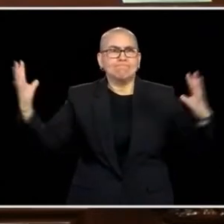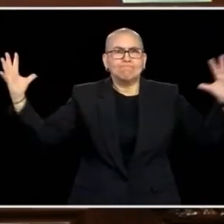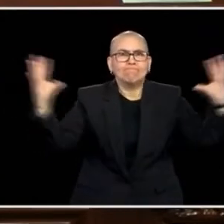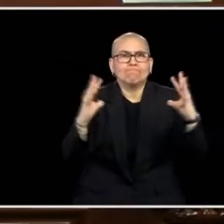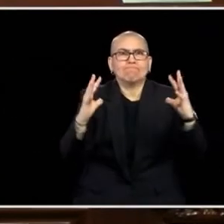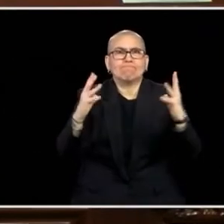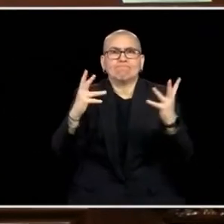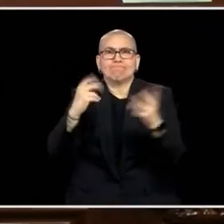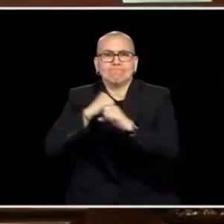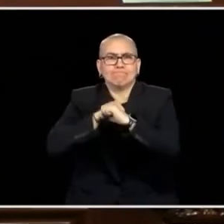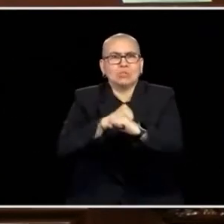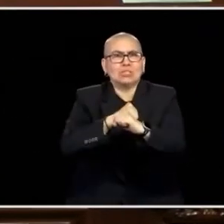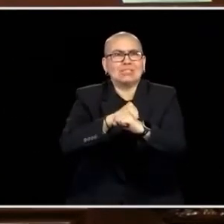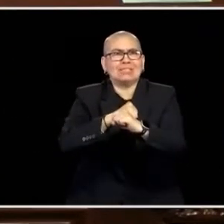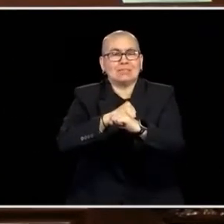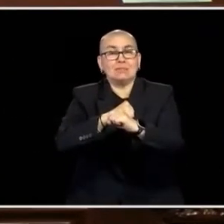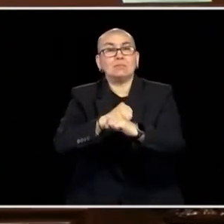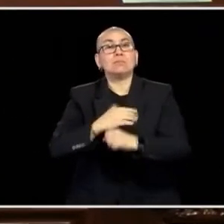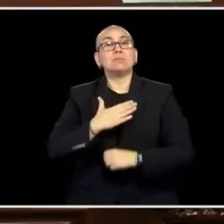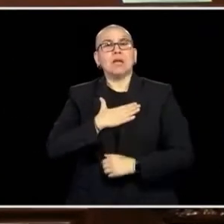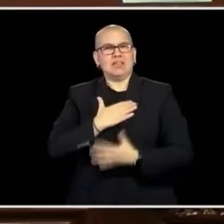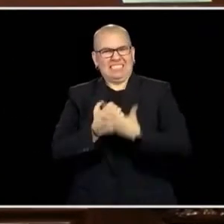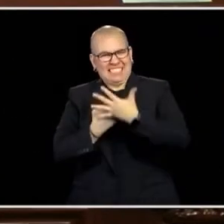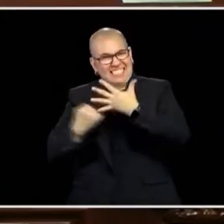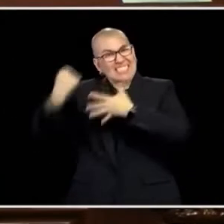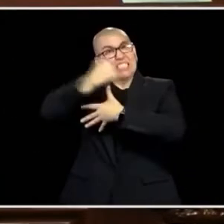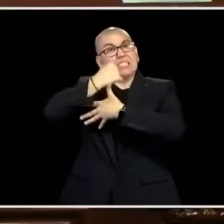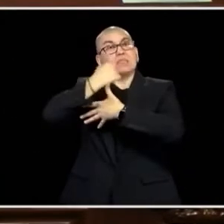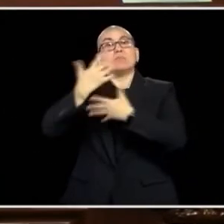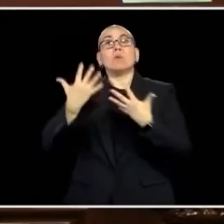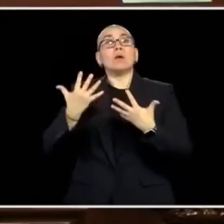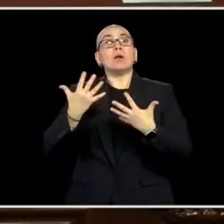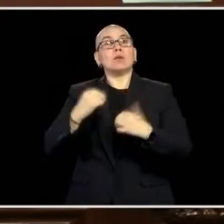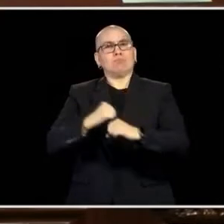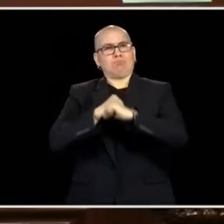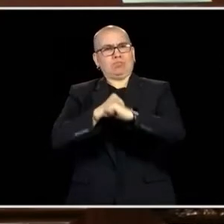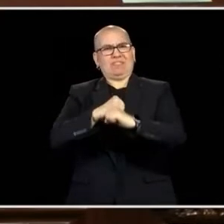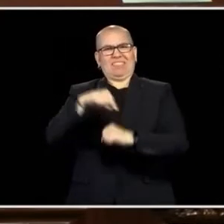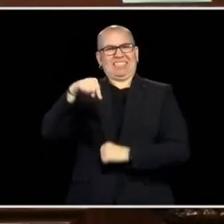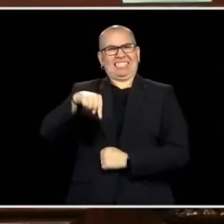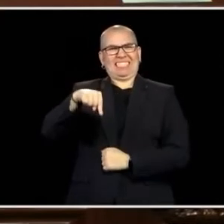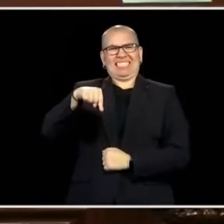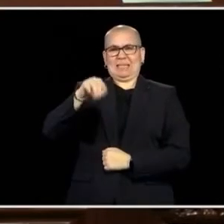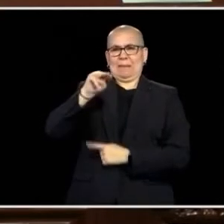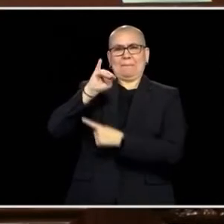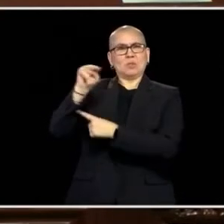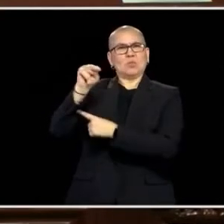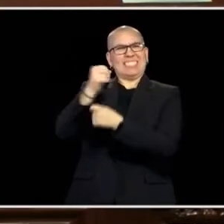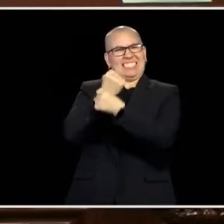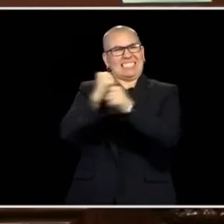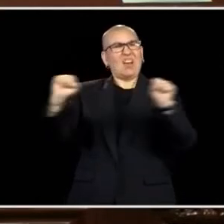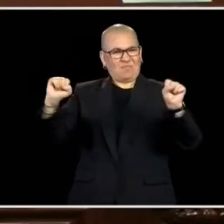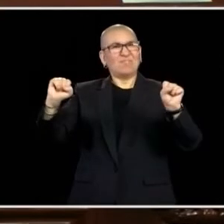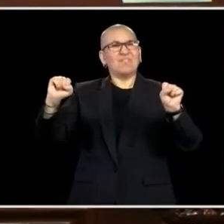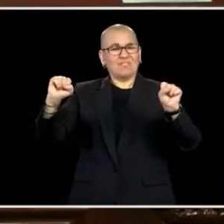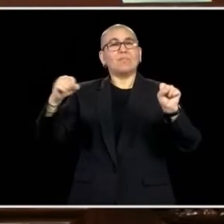PRIORITY S ALWAYS THE HEALTH AND SAFETY OF MINNESOTANS, AND I'VE BEEN TRAVELING ACROSS THE STATE, AND NO COMMUNITY IS EXACTLY THE SAME BUT LISTENING